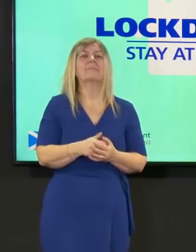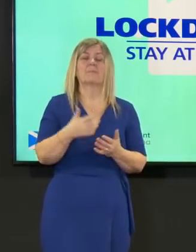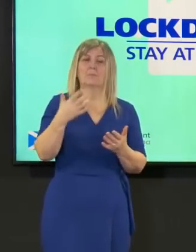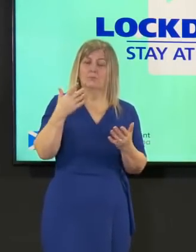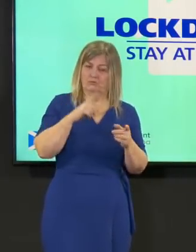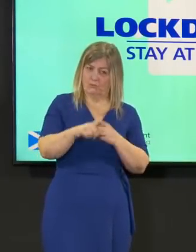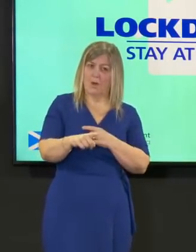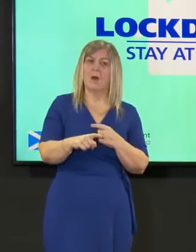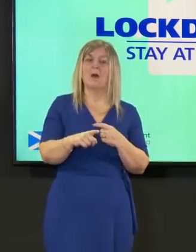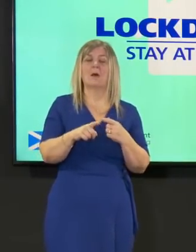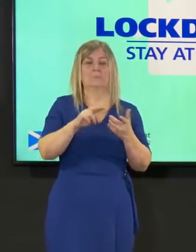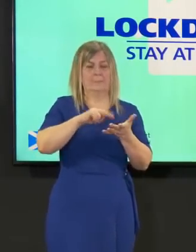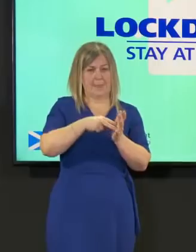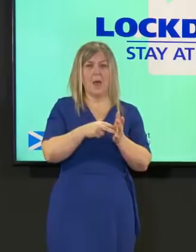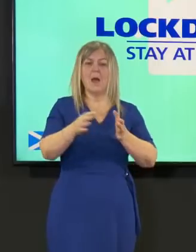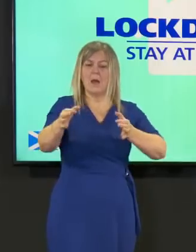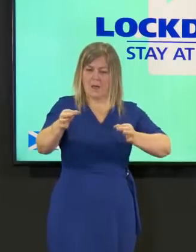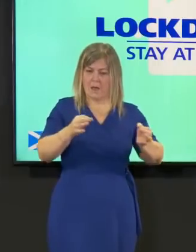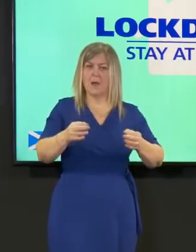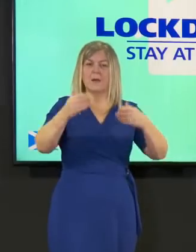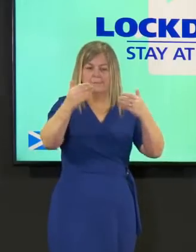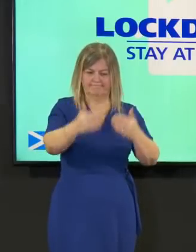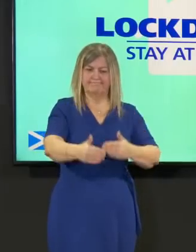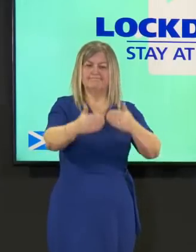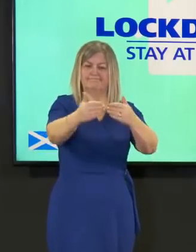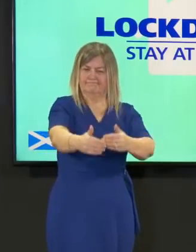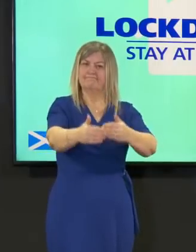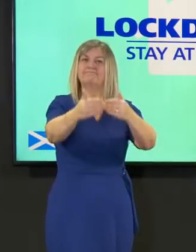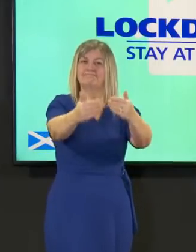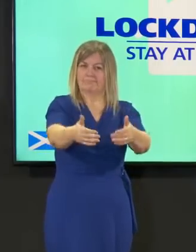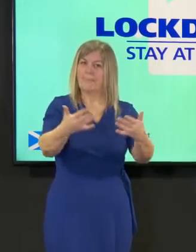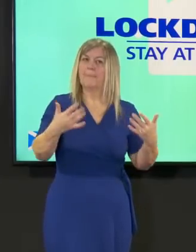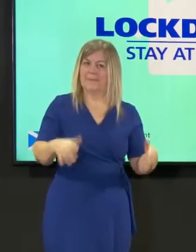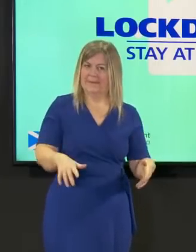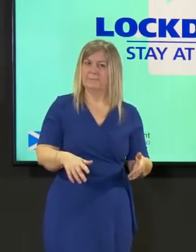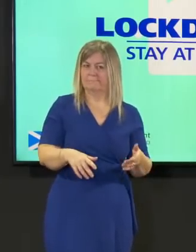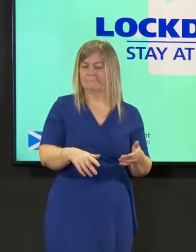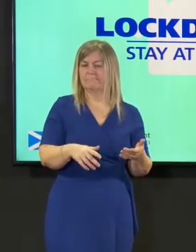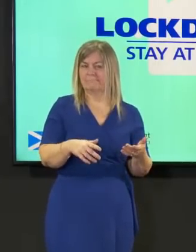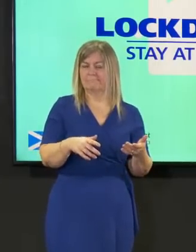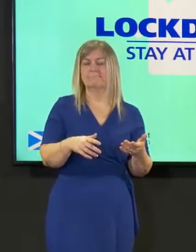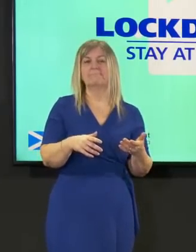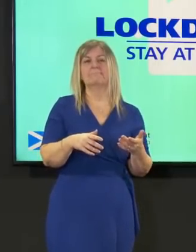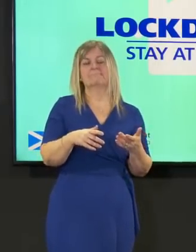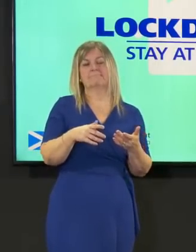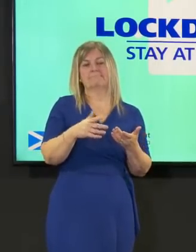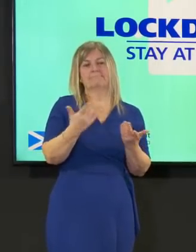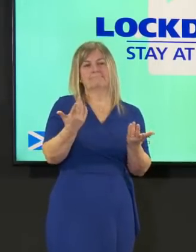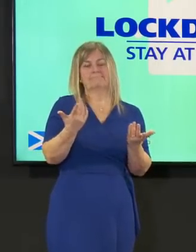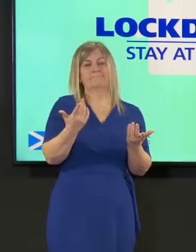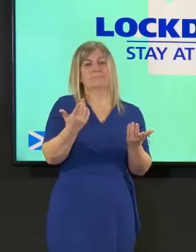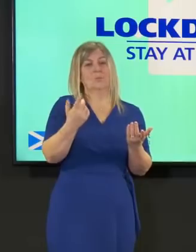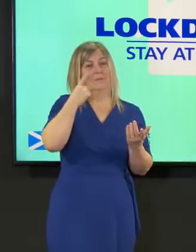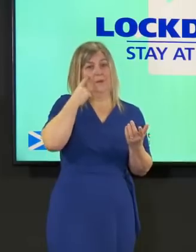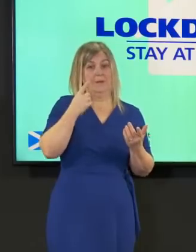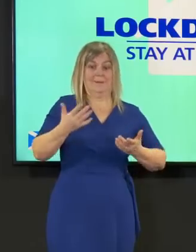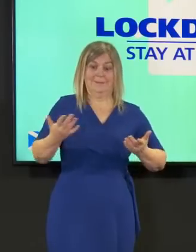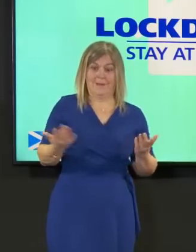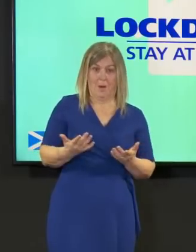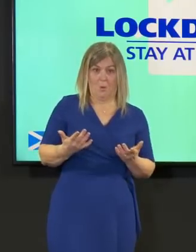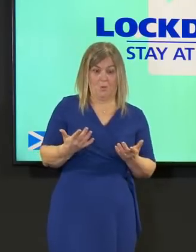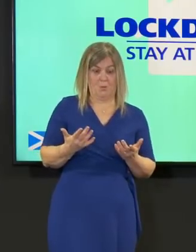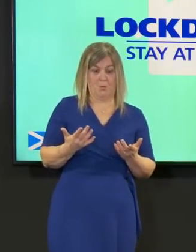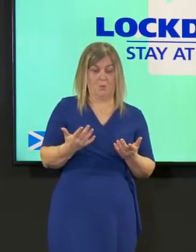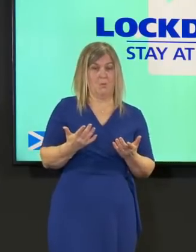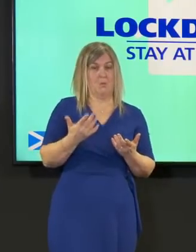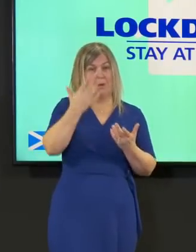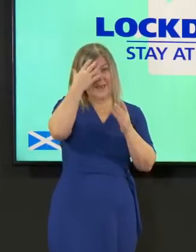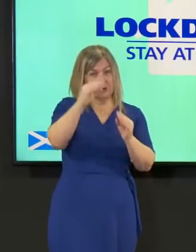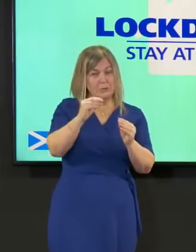what we believe are the necessary steps between where we are now uh with primaries p1 to 3s children